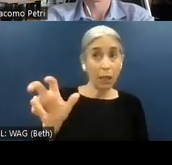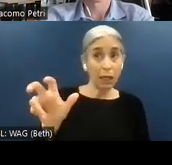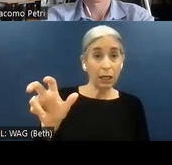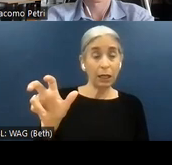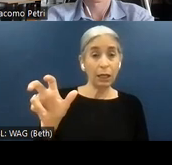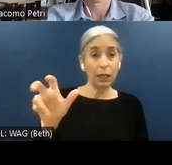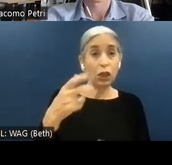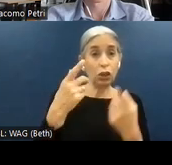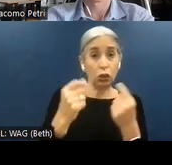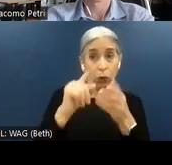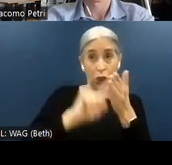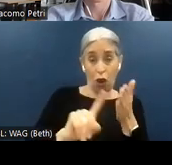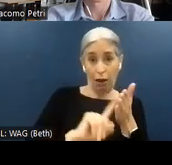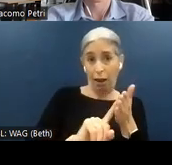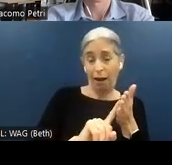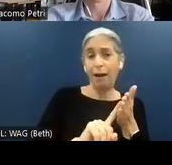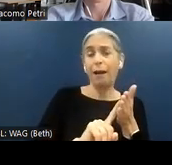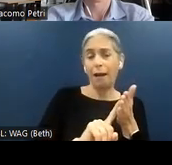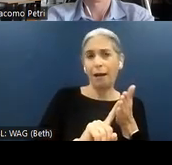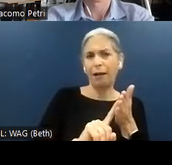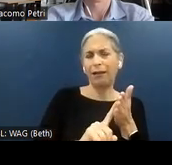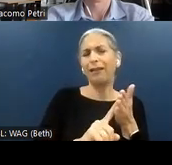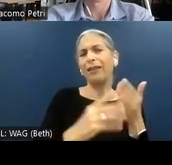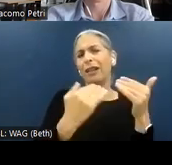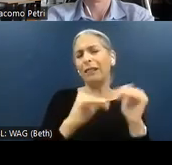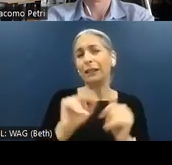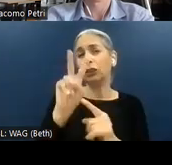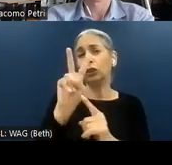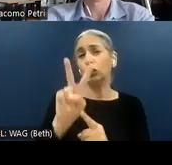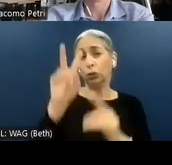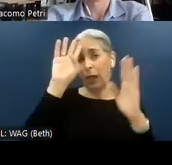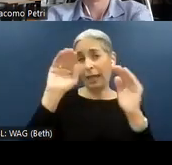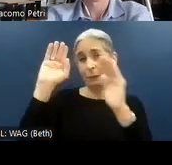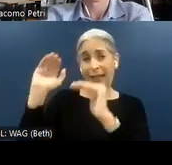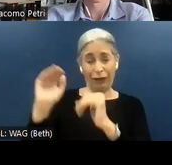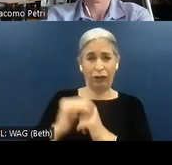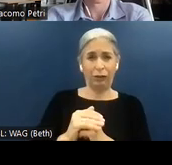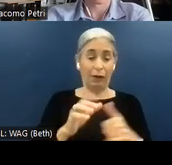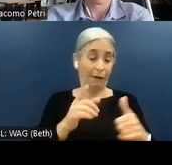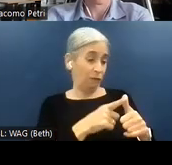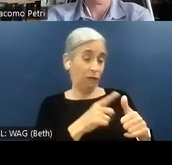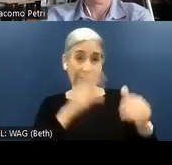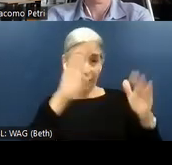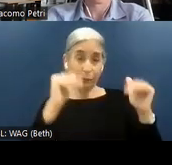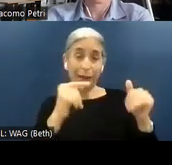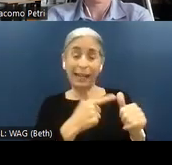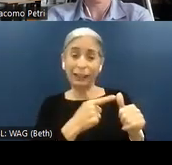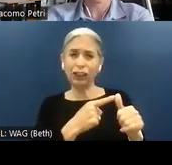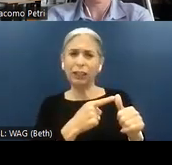doing an audit, there are at least two expectations that we have. First one is that the information